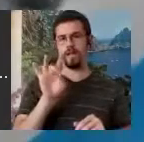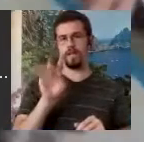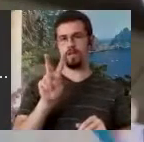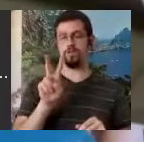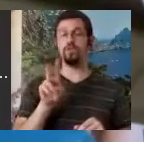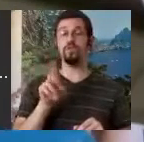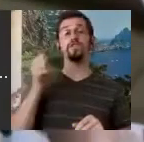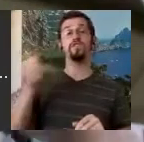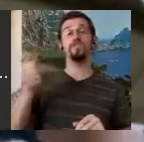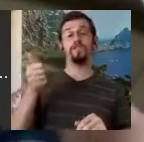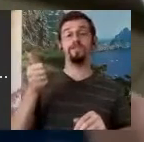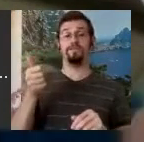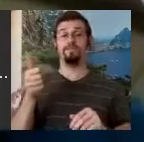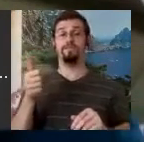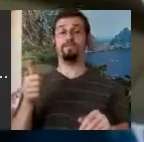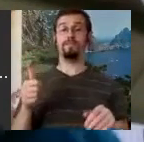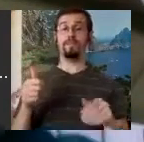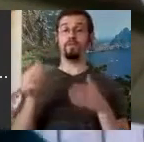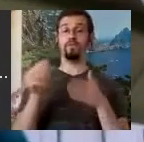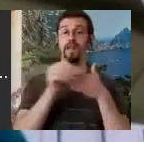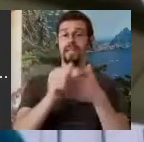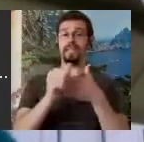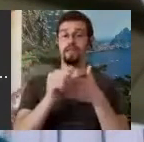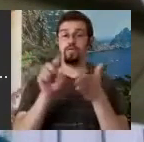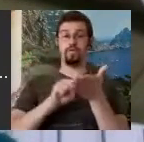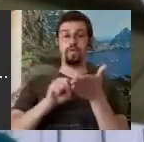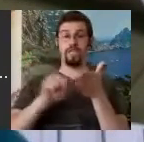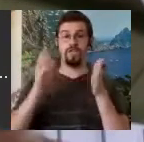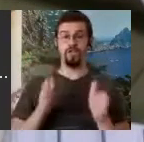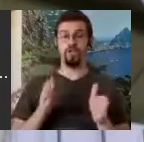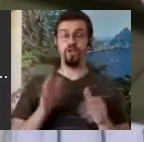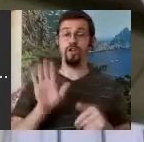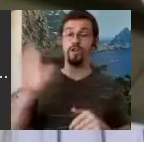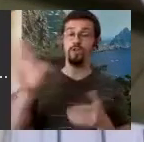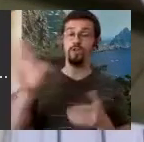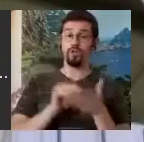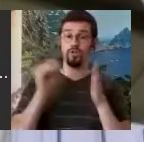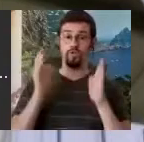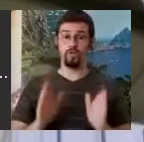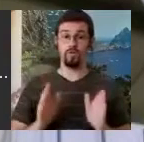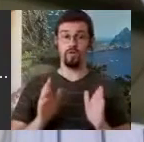she had received the SignWriter Newspaper in the mail that Nancy Romero